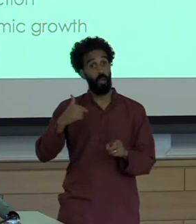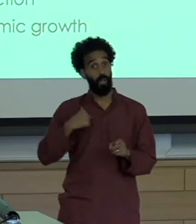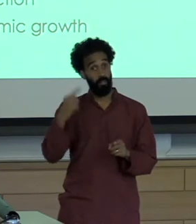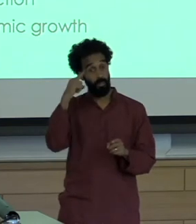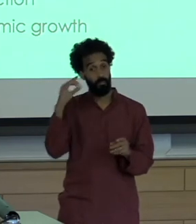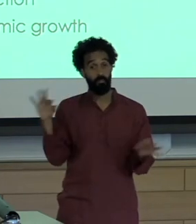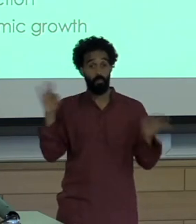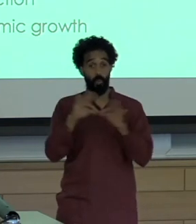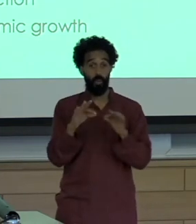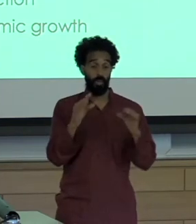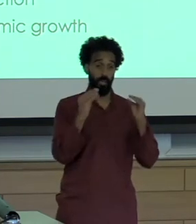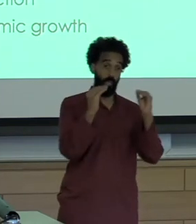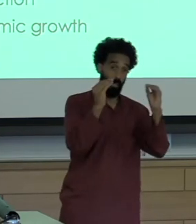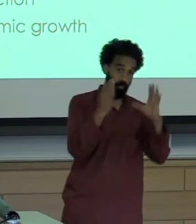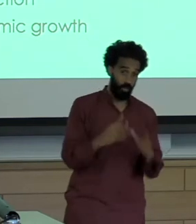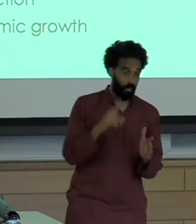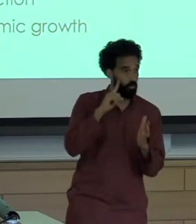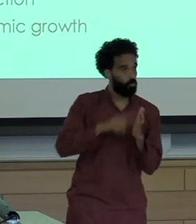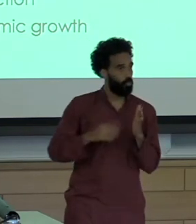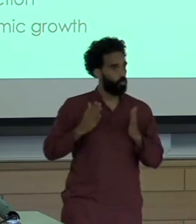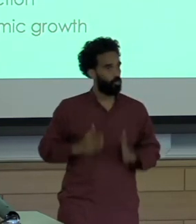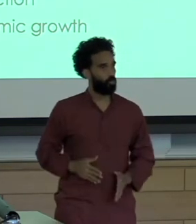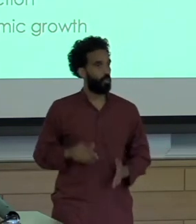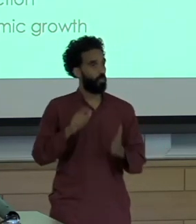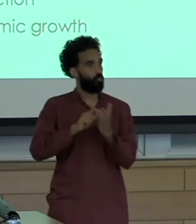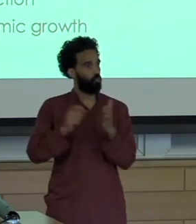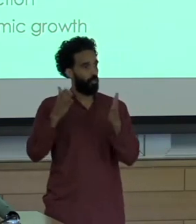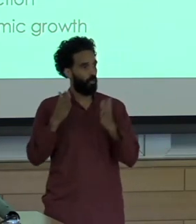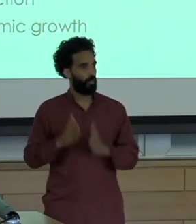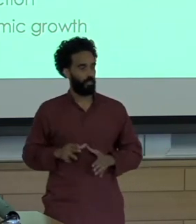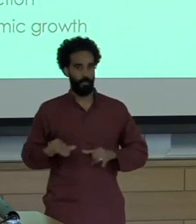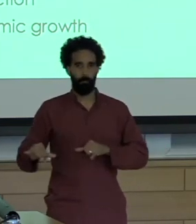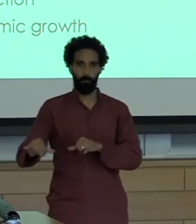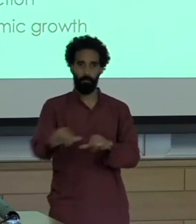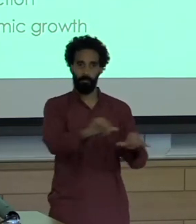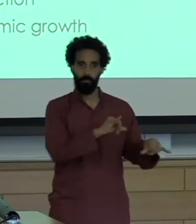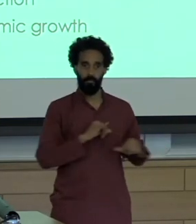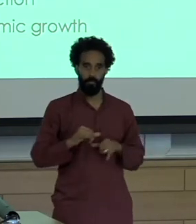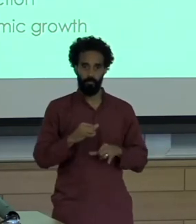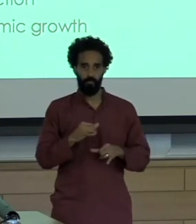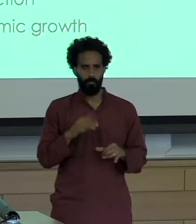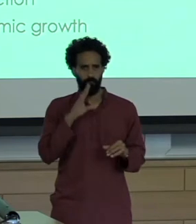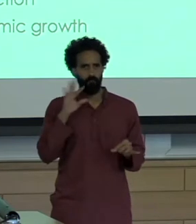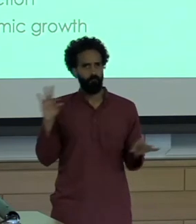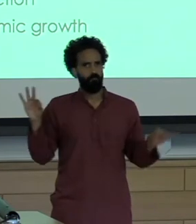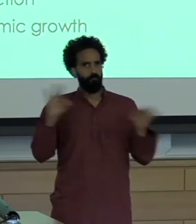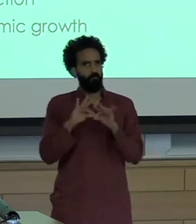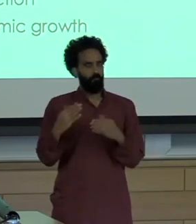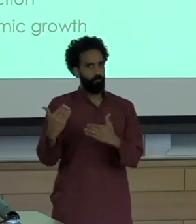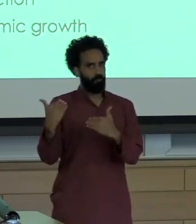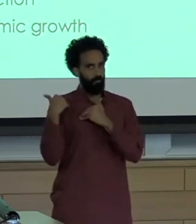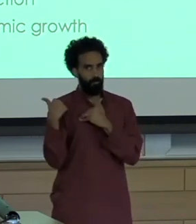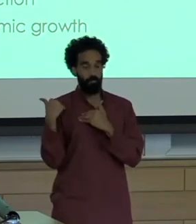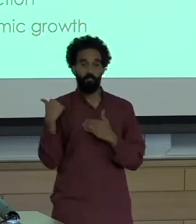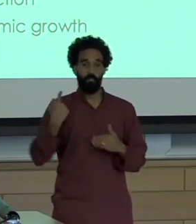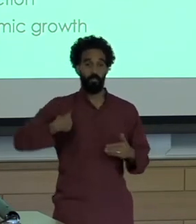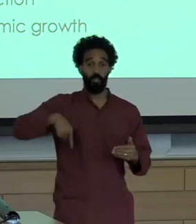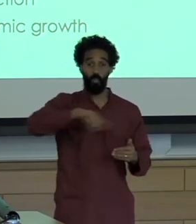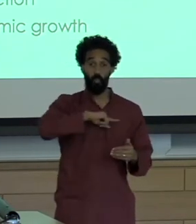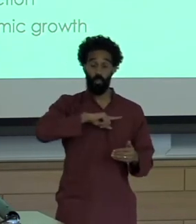Journalists, we all face a moral and ethical imperative to critique the narrative of economic